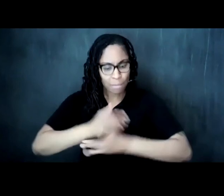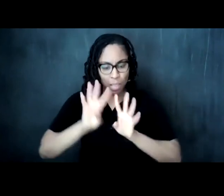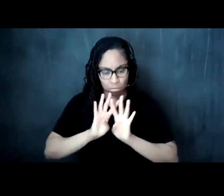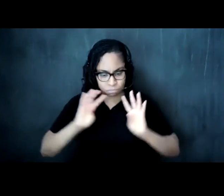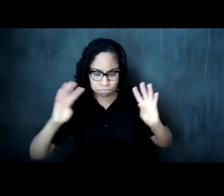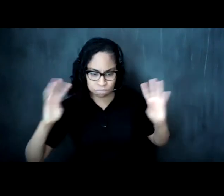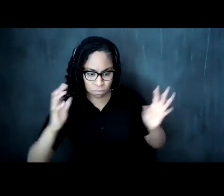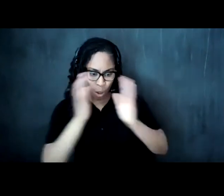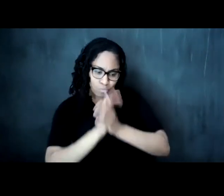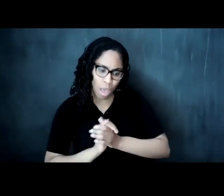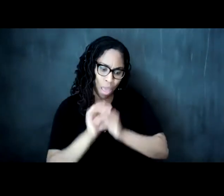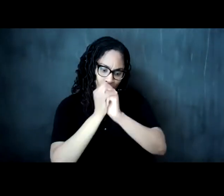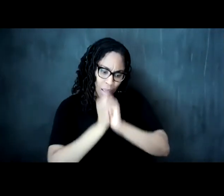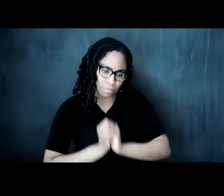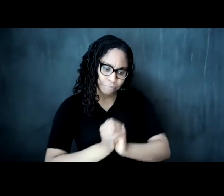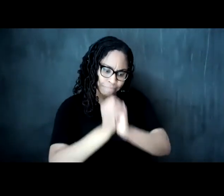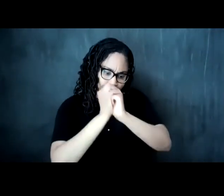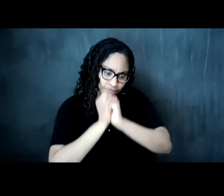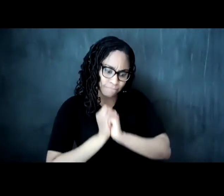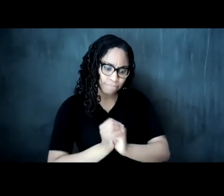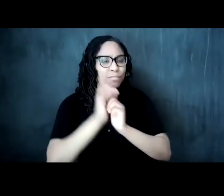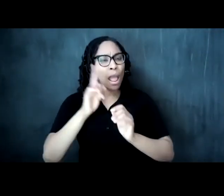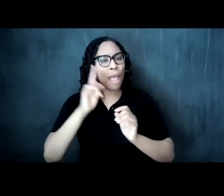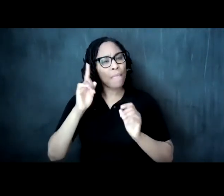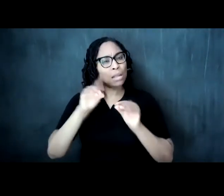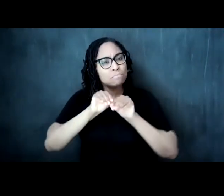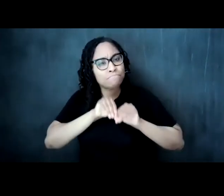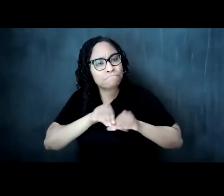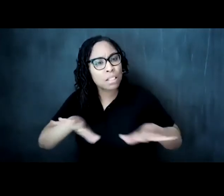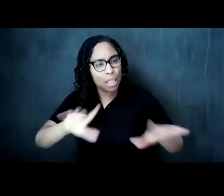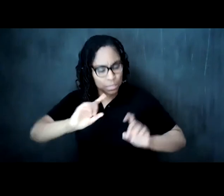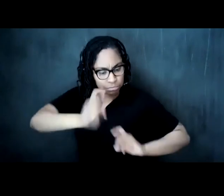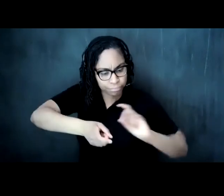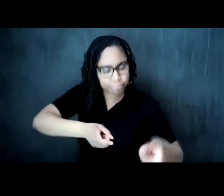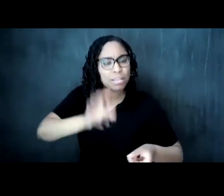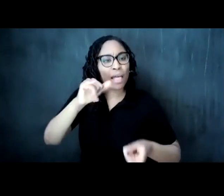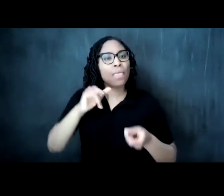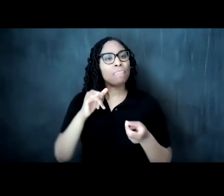we allowed her to partake in some of the elements right the palm oil uh for for